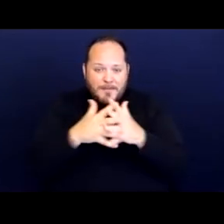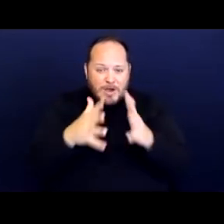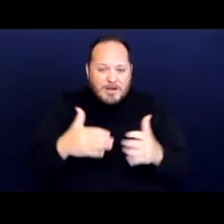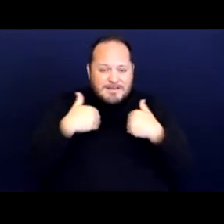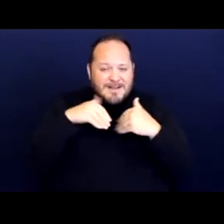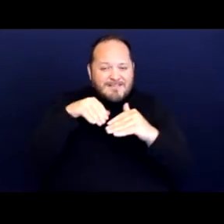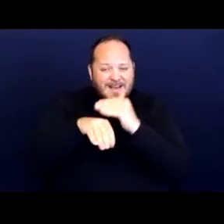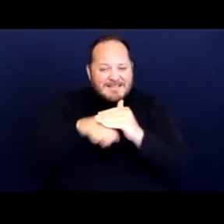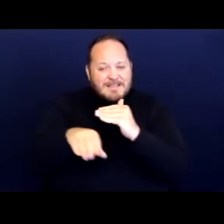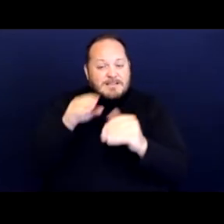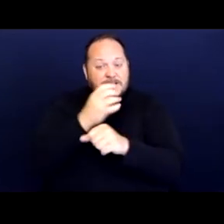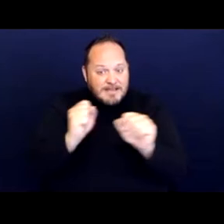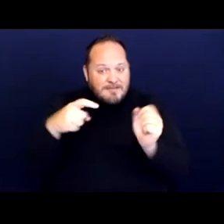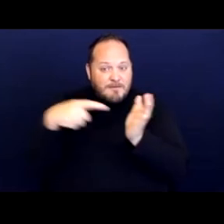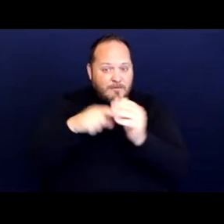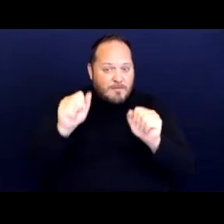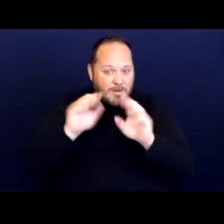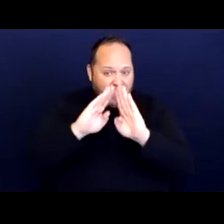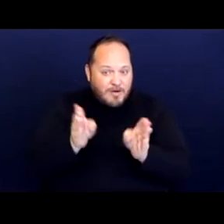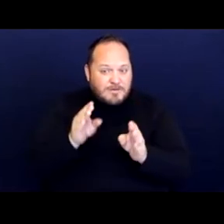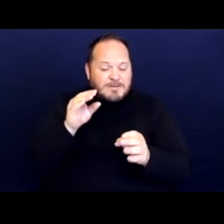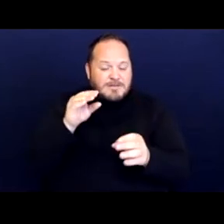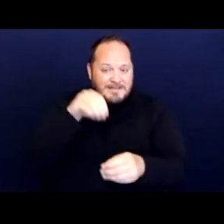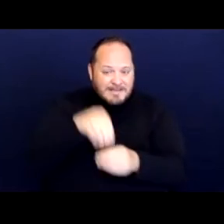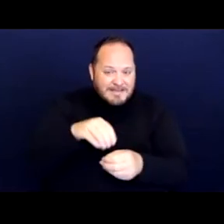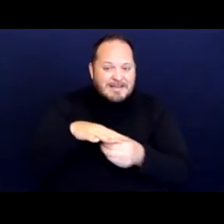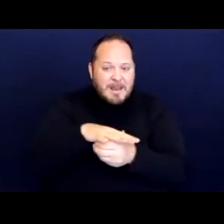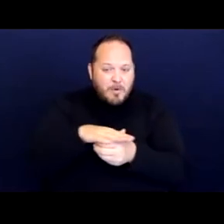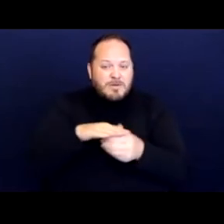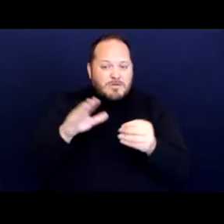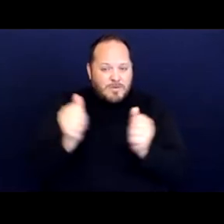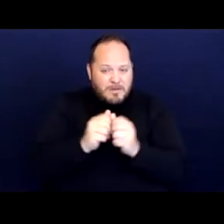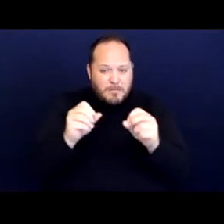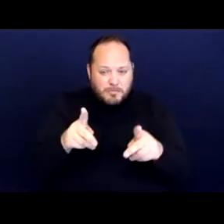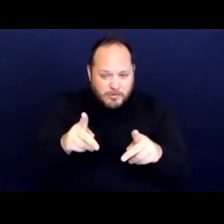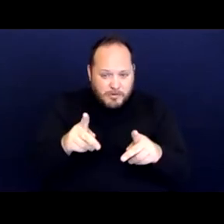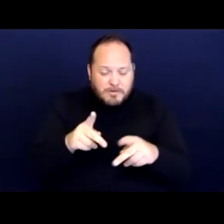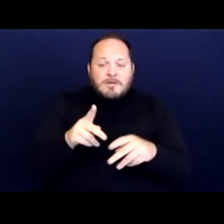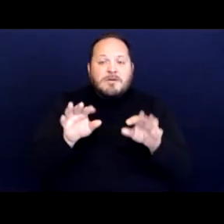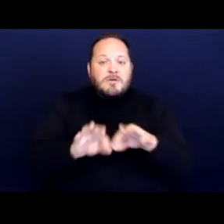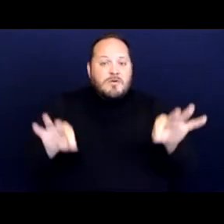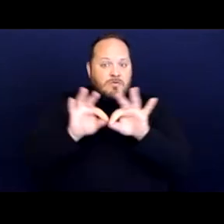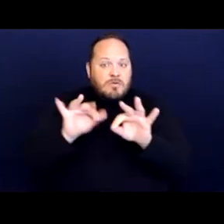and affordable housing in neighborhoods of opportunity. And so it's critical that litigation strategies